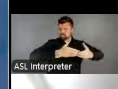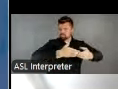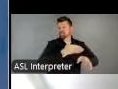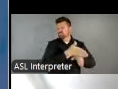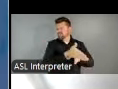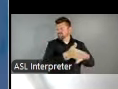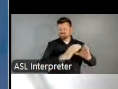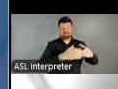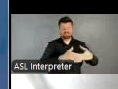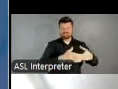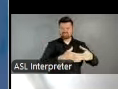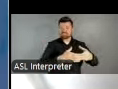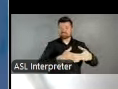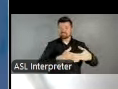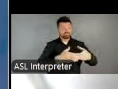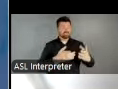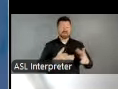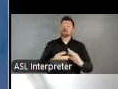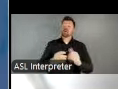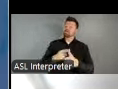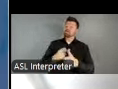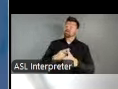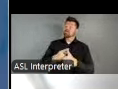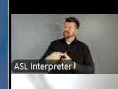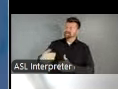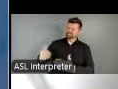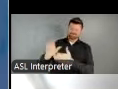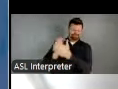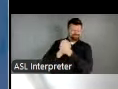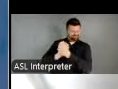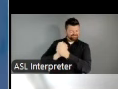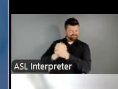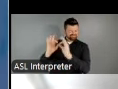where credit is due. First off, to our Chair for supporting this work and especially our